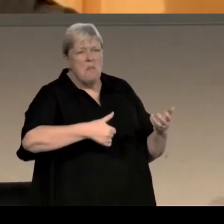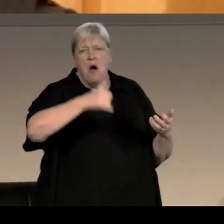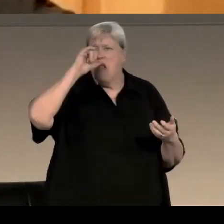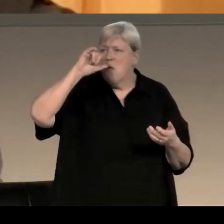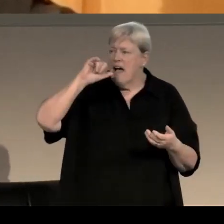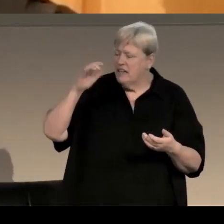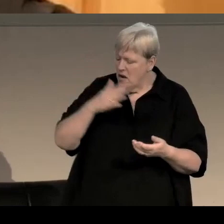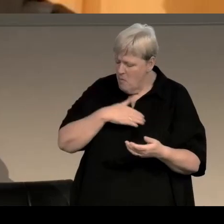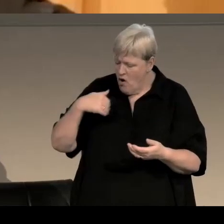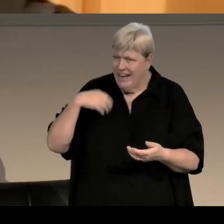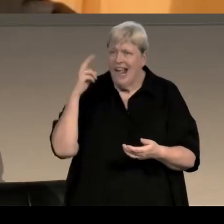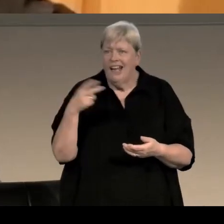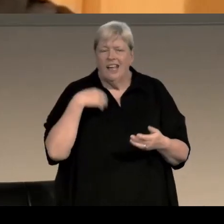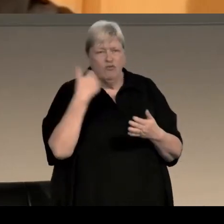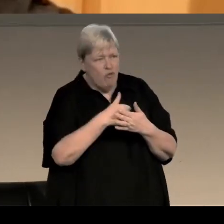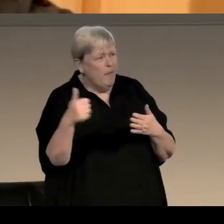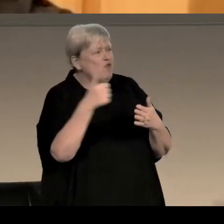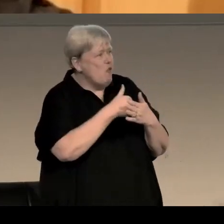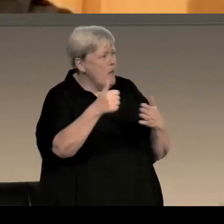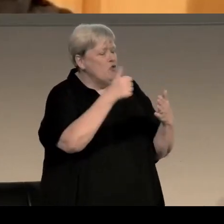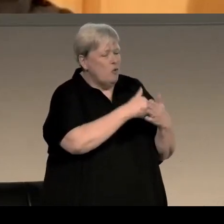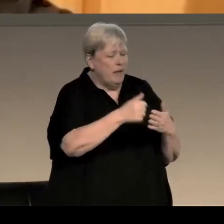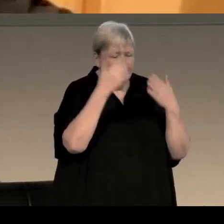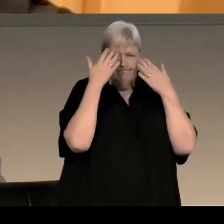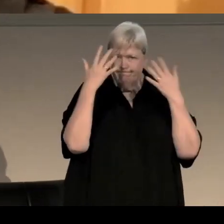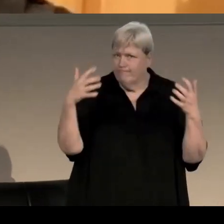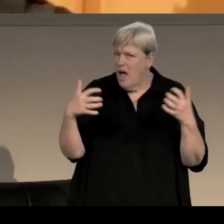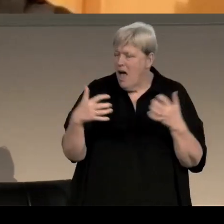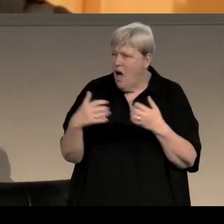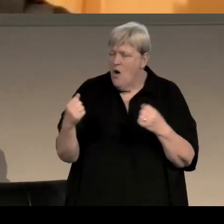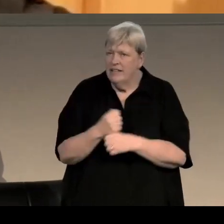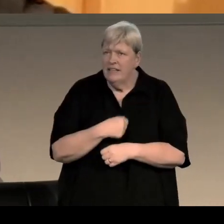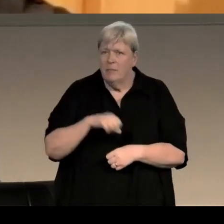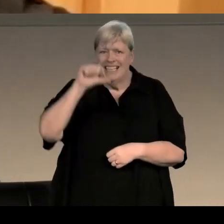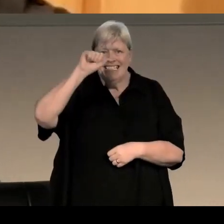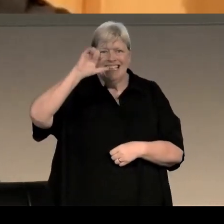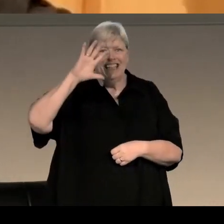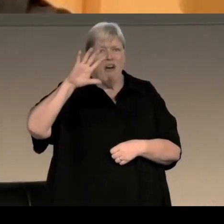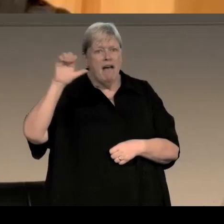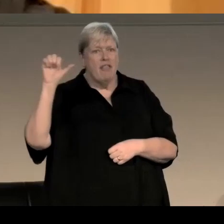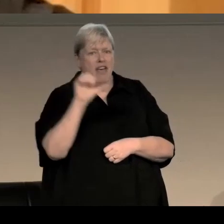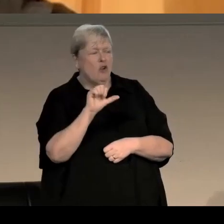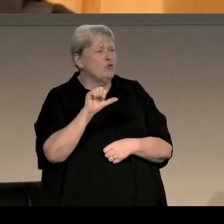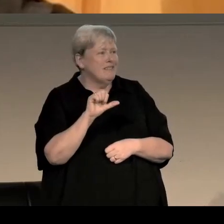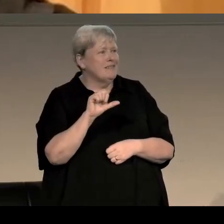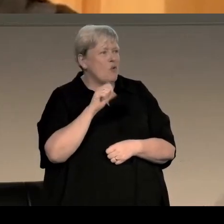up in the morning and did it all over again, and I do not know to this day how I did it, but I wrote 65,000 words in 9-10 days,